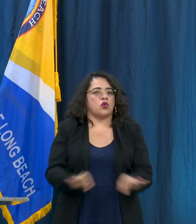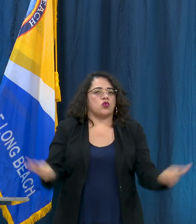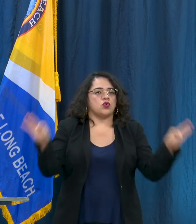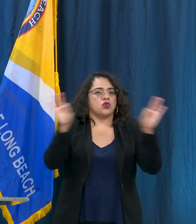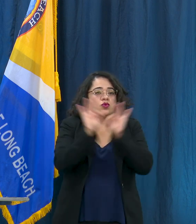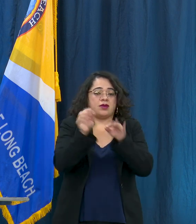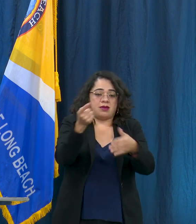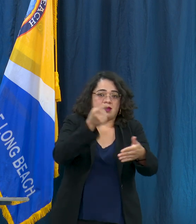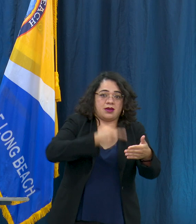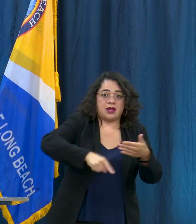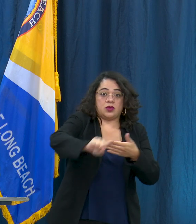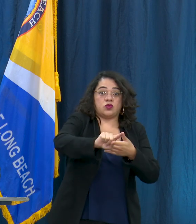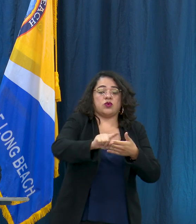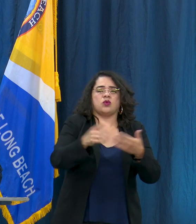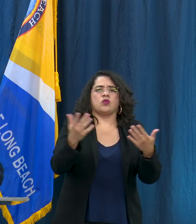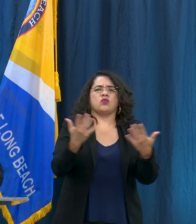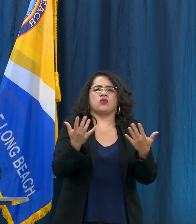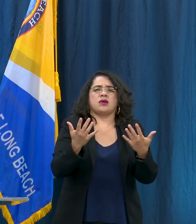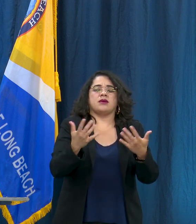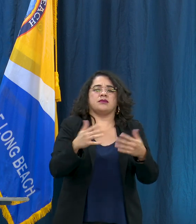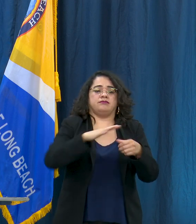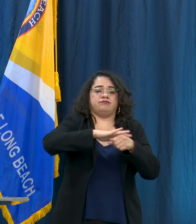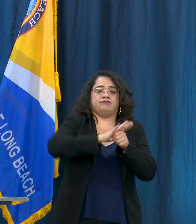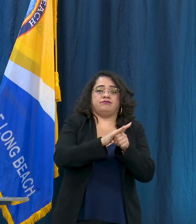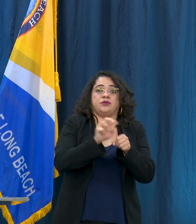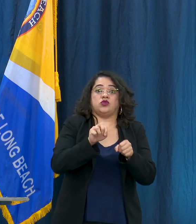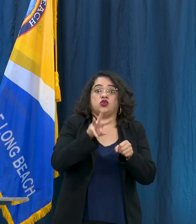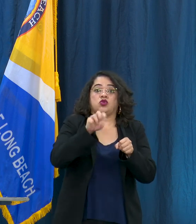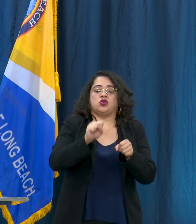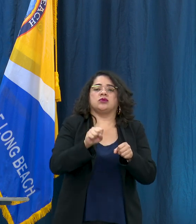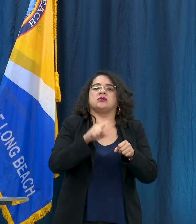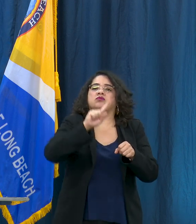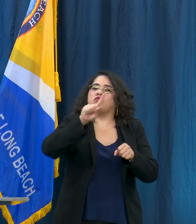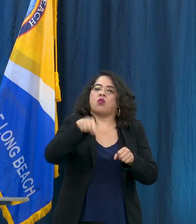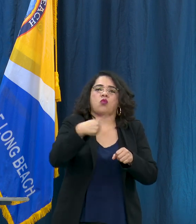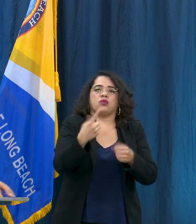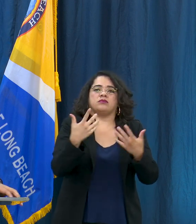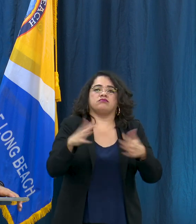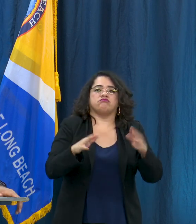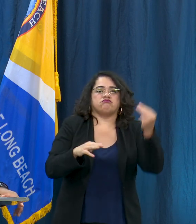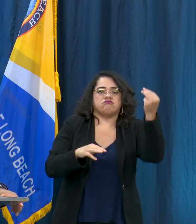doing briefings on Mondays and Thursdays at 3 p.m. so they'll go down